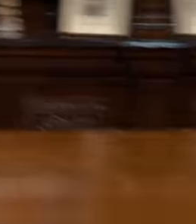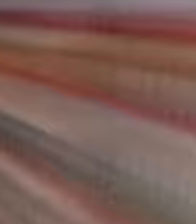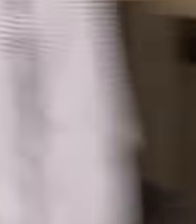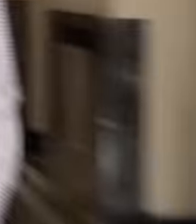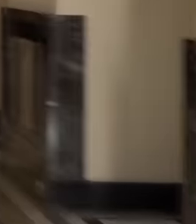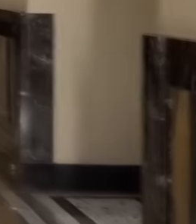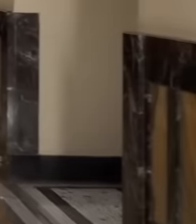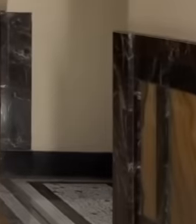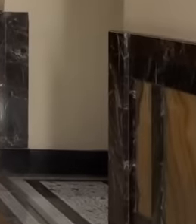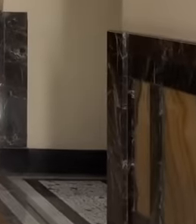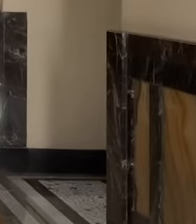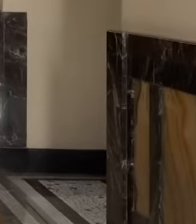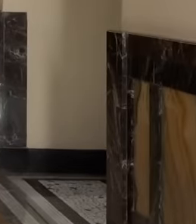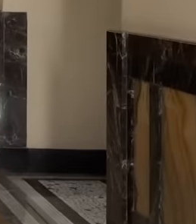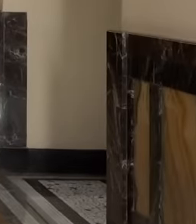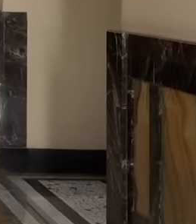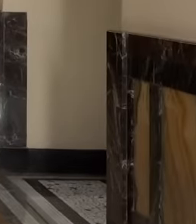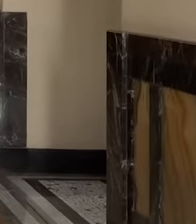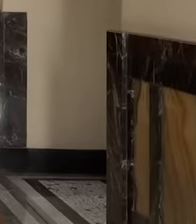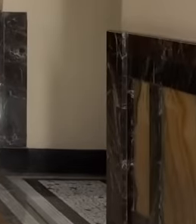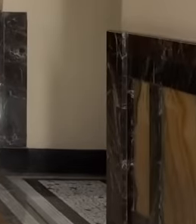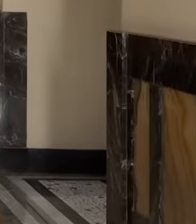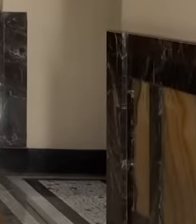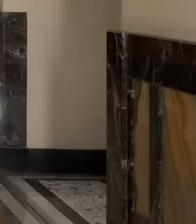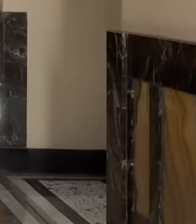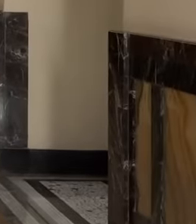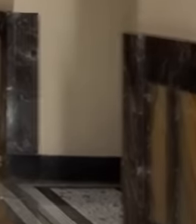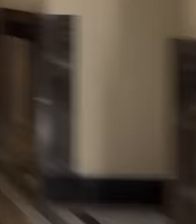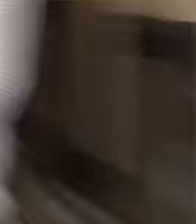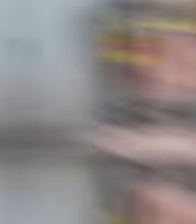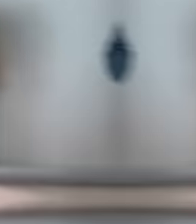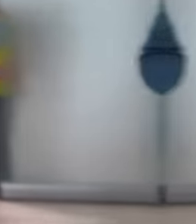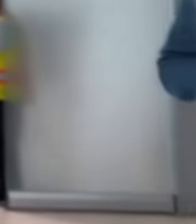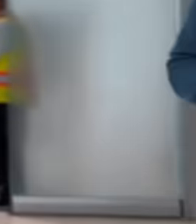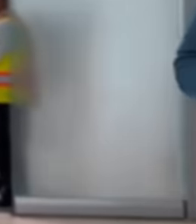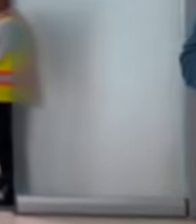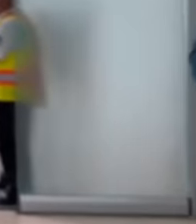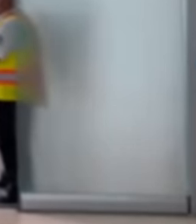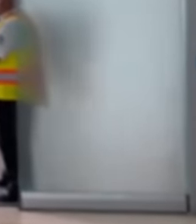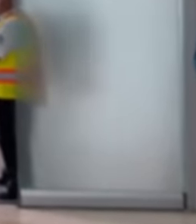together with his entire cabinet, continues to work hard to leave everything